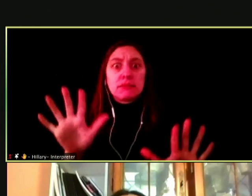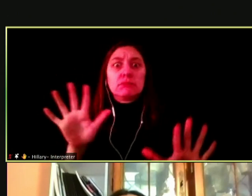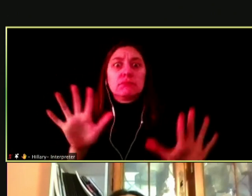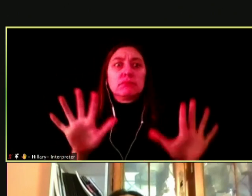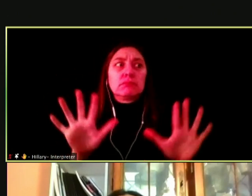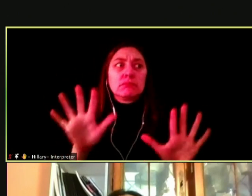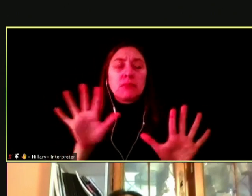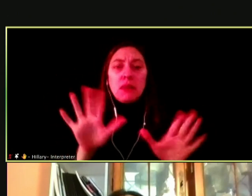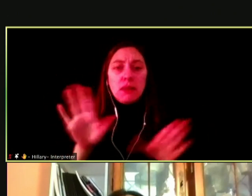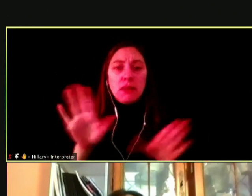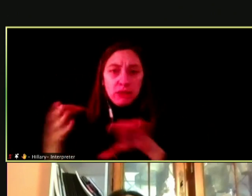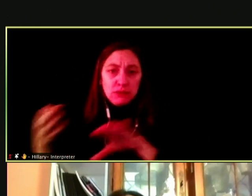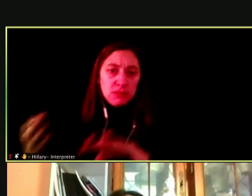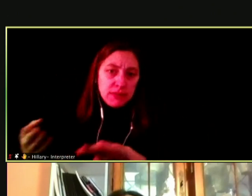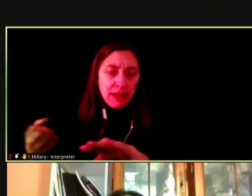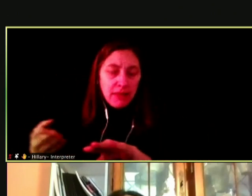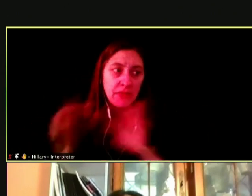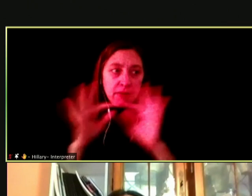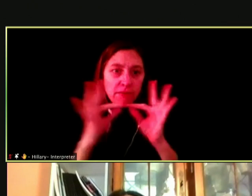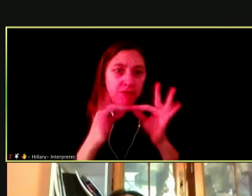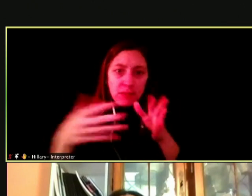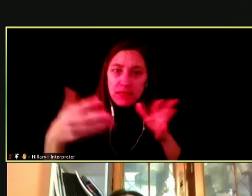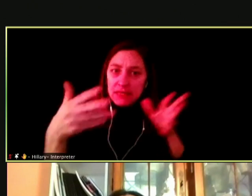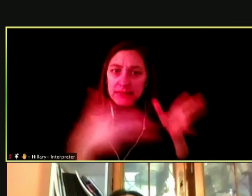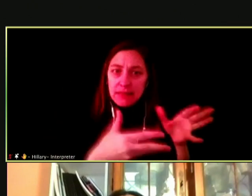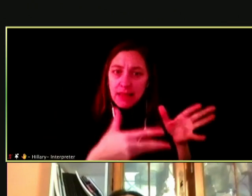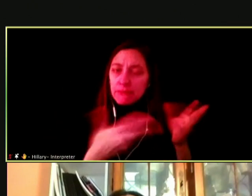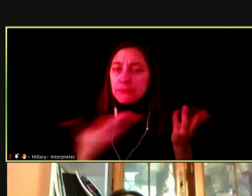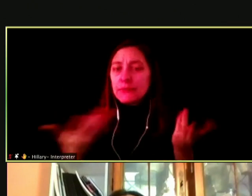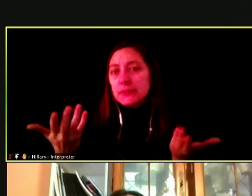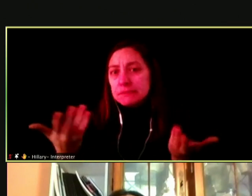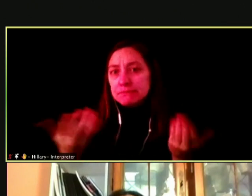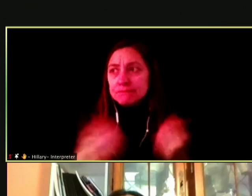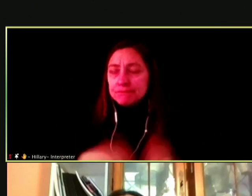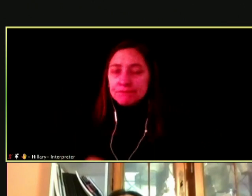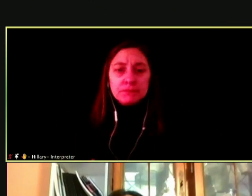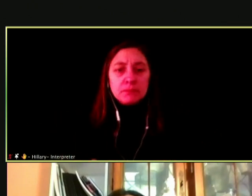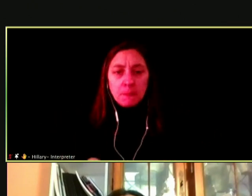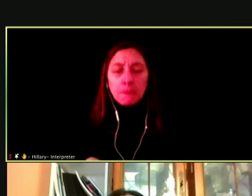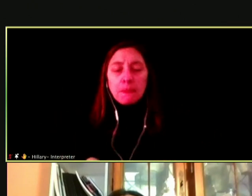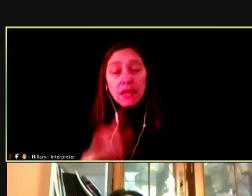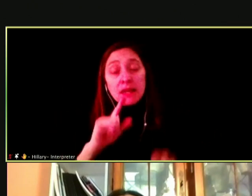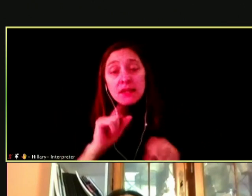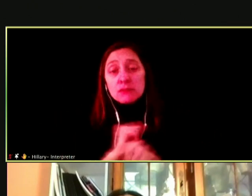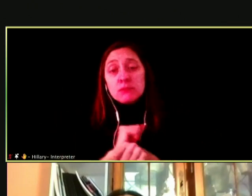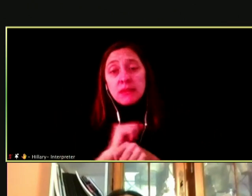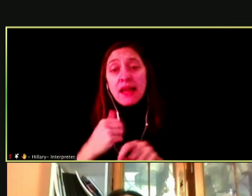THEIR LOVED ONES FROM STARTING THIS AT A YOUNG AGE. AND SO IT DOES HAVE A SIGNIFICANT LONG-TERM IMPACT.